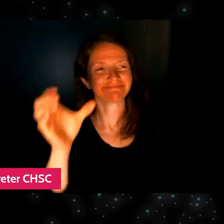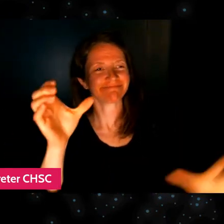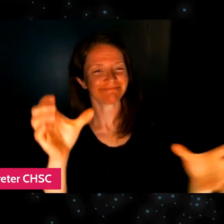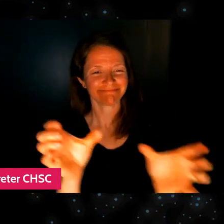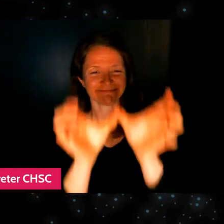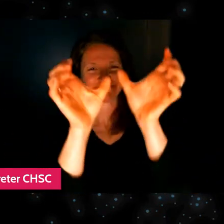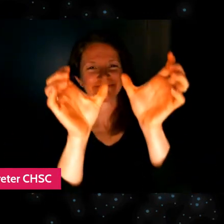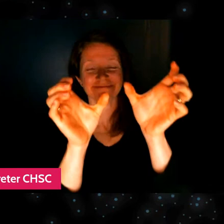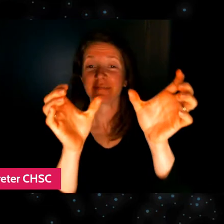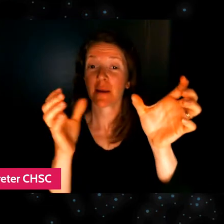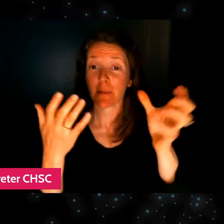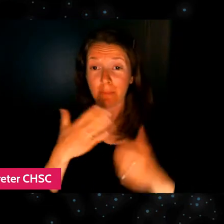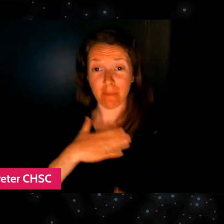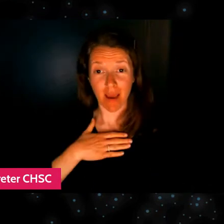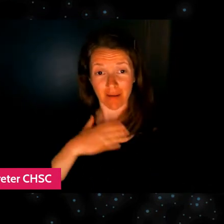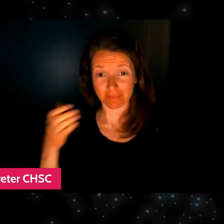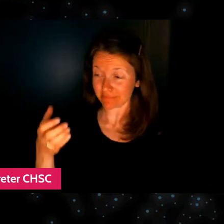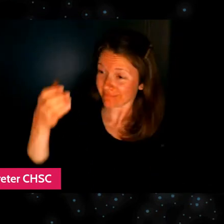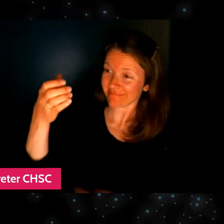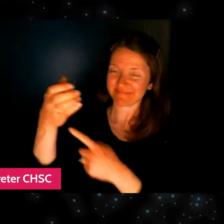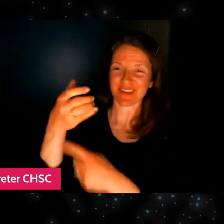of Great Lakes Brewing Company Burning River